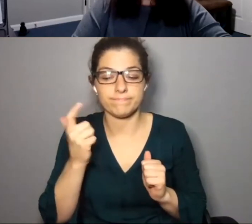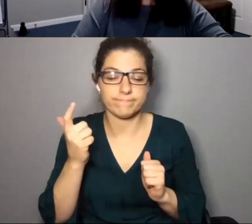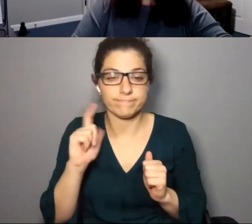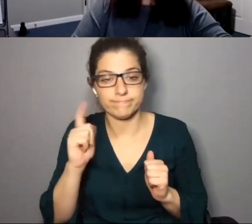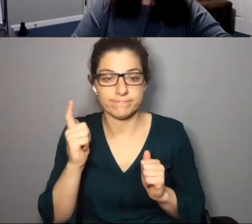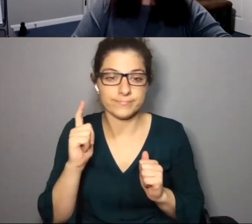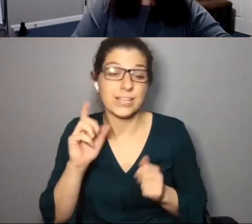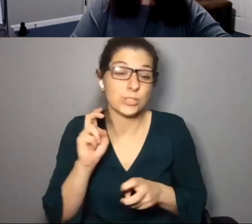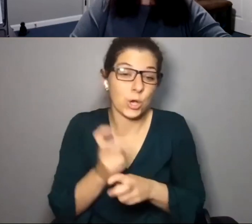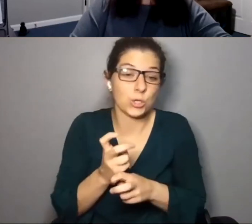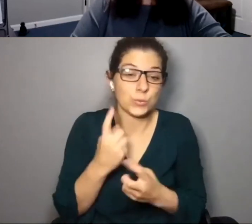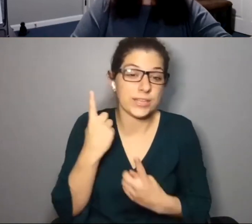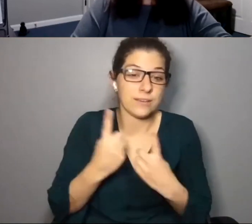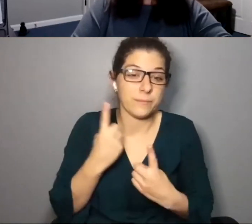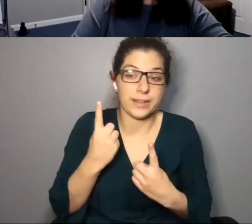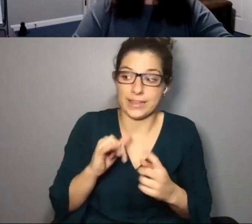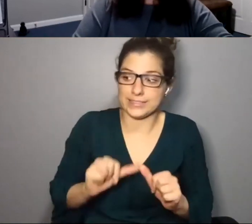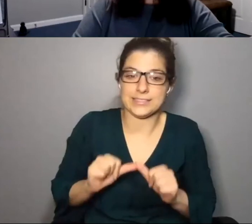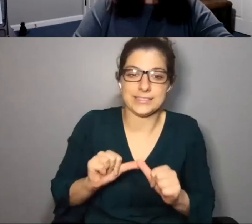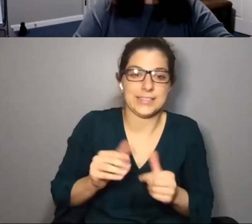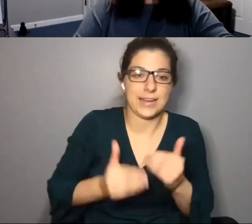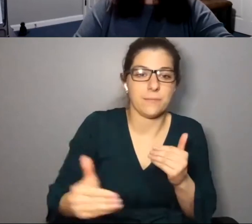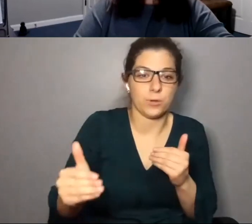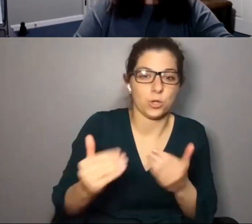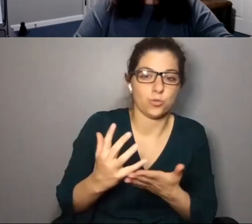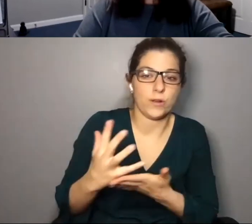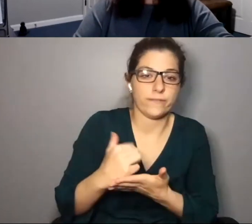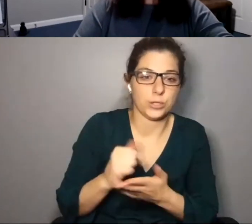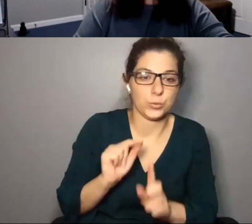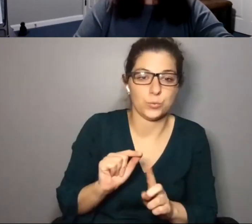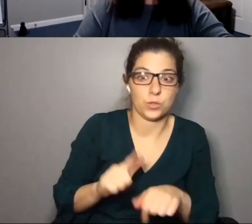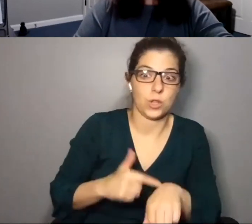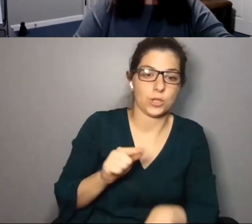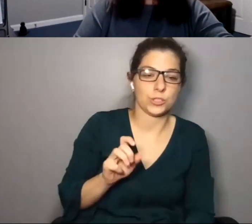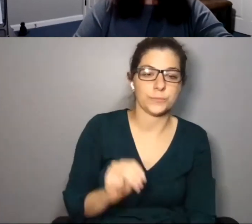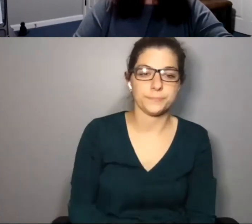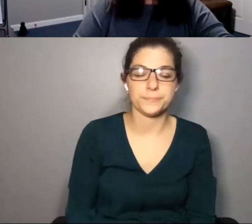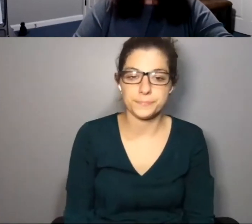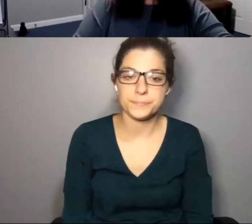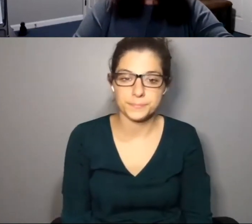, you know, it's hard to think of it as a sustainable revenue model long-term.